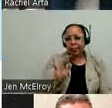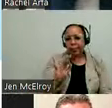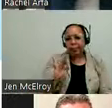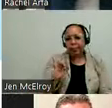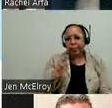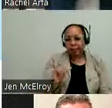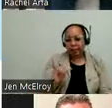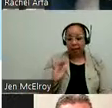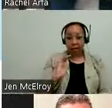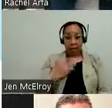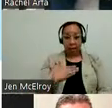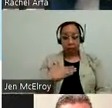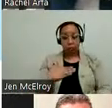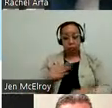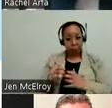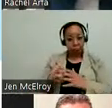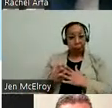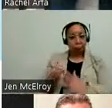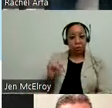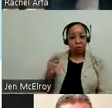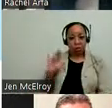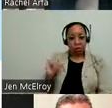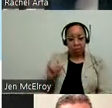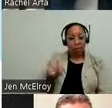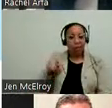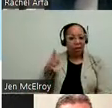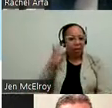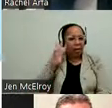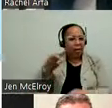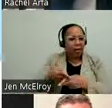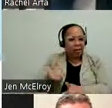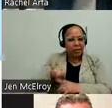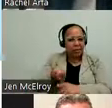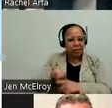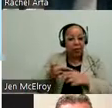came up with a name themselves, which is called disability forward Chicago.